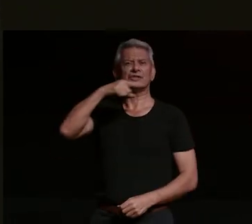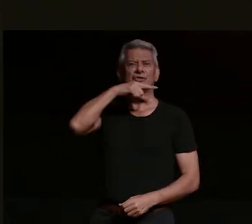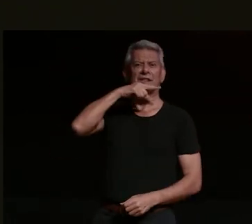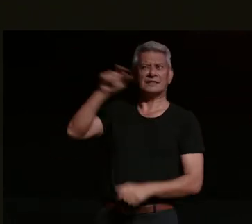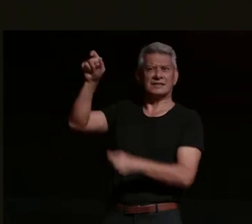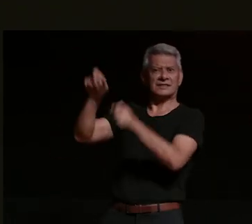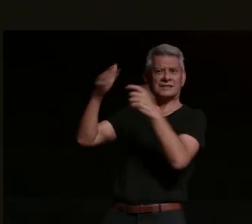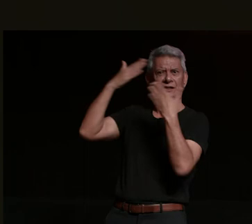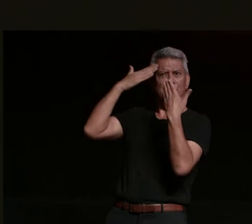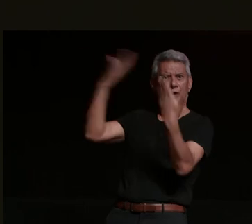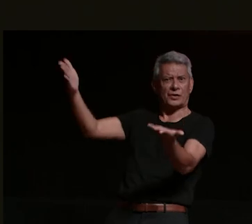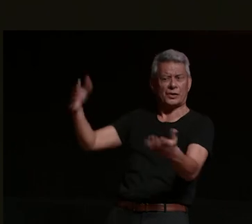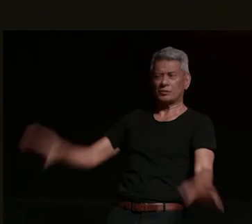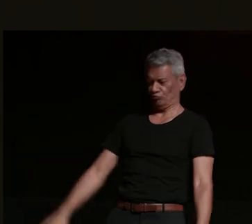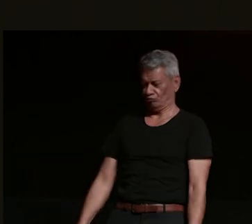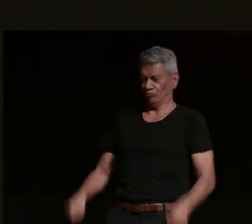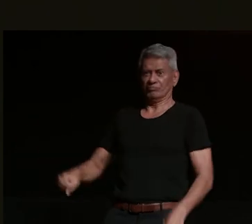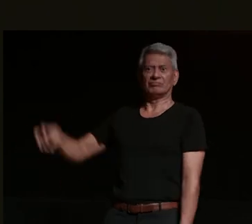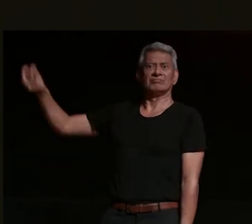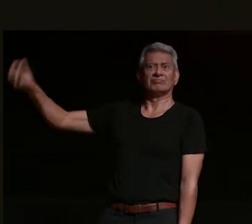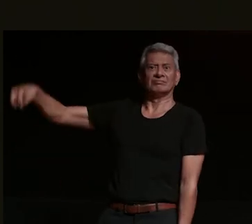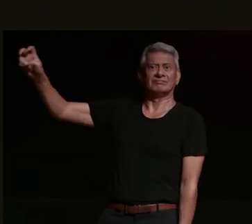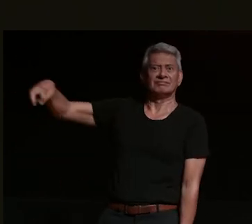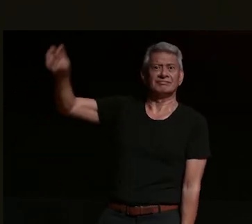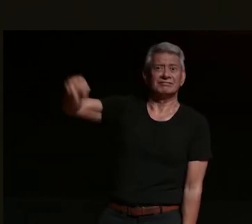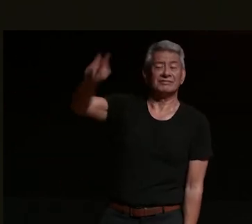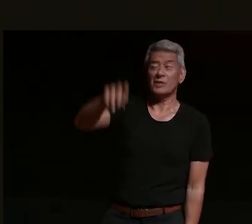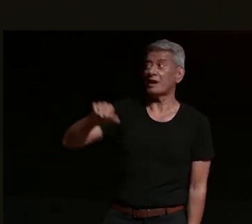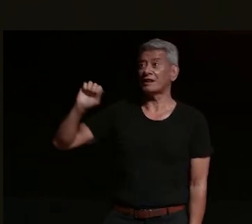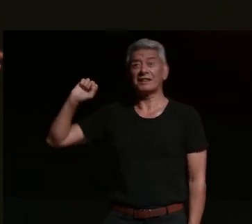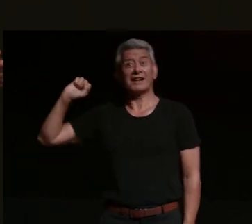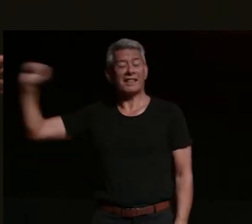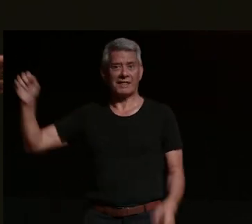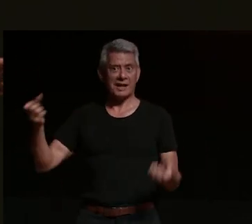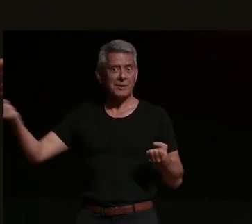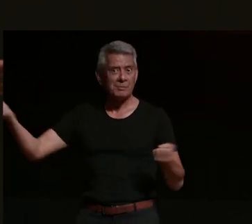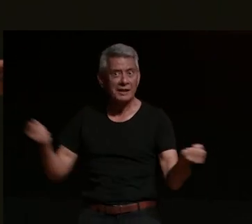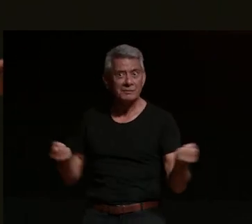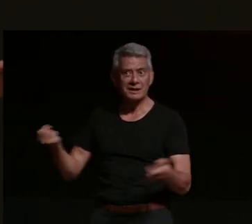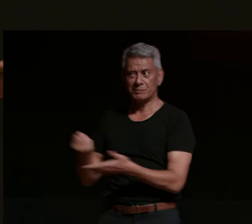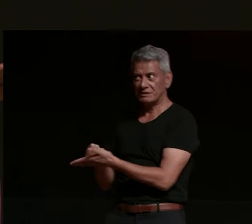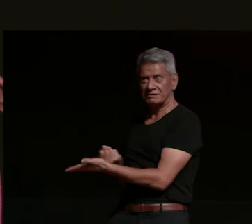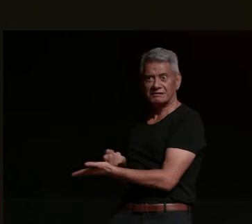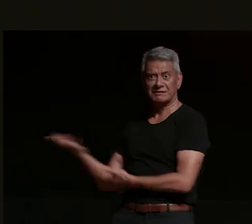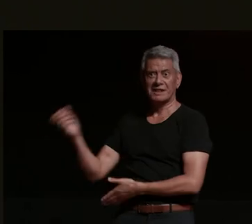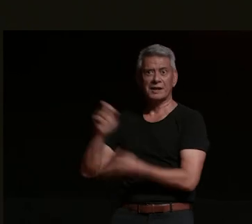hands full of groceries because they've spent all their bus money on ice cream or vegan cheese